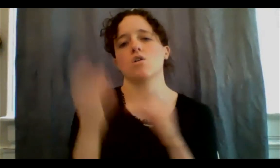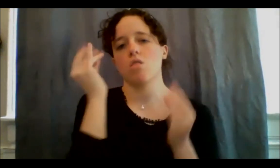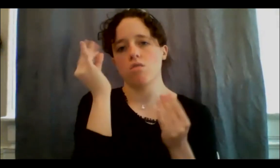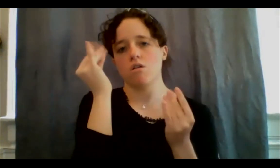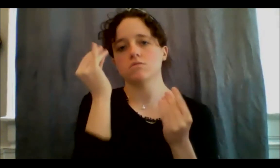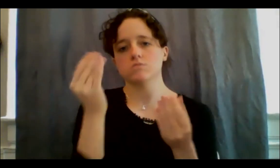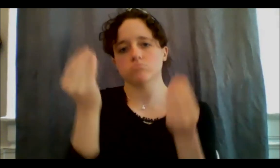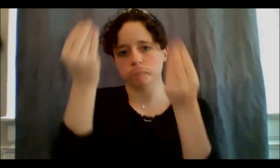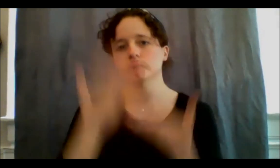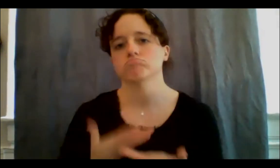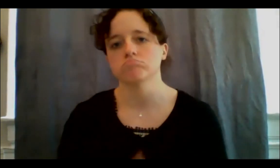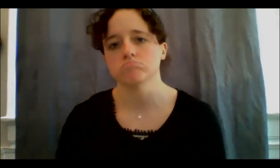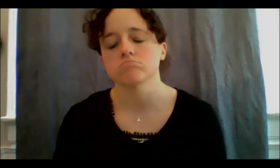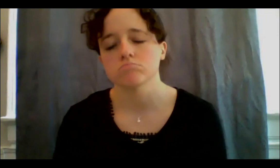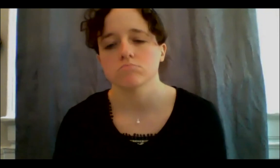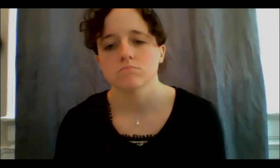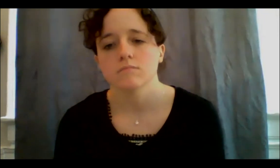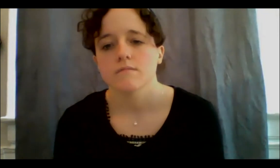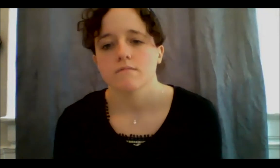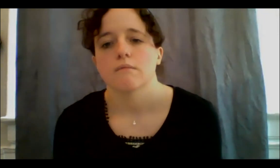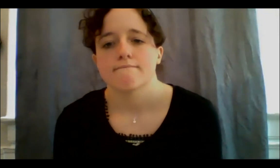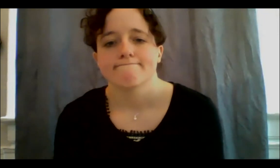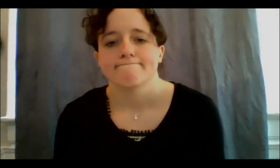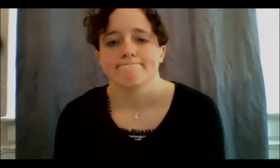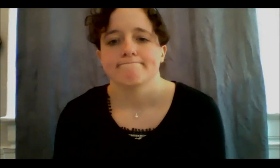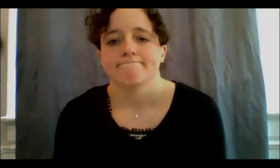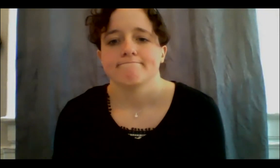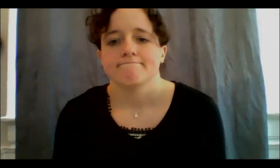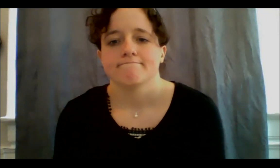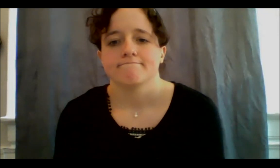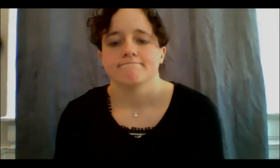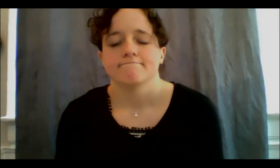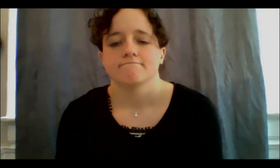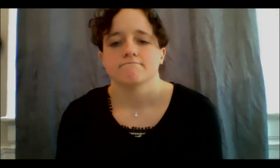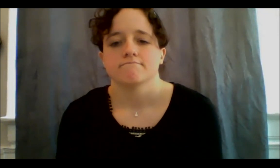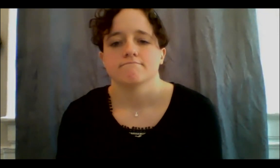physical labour going to these processes that take us to a deep place